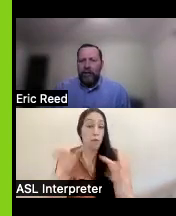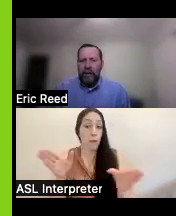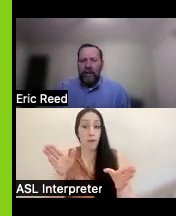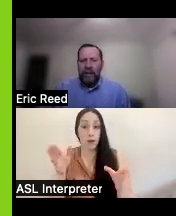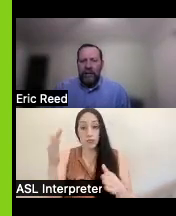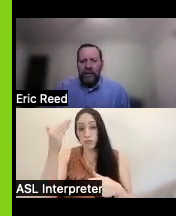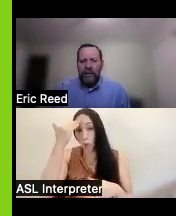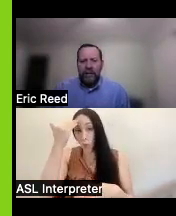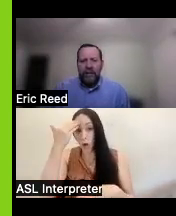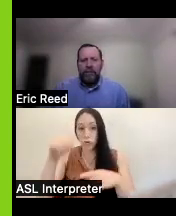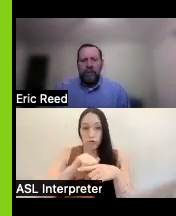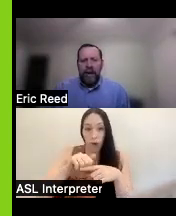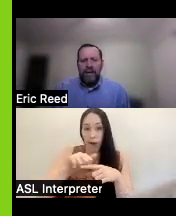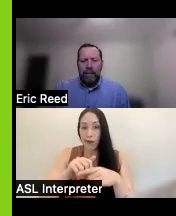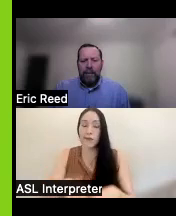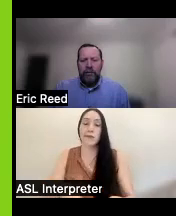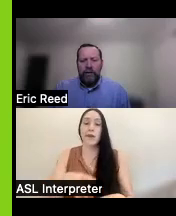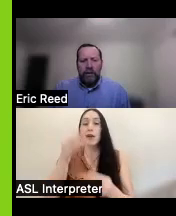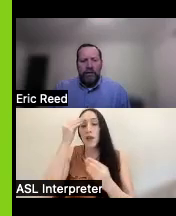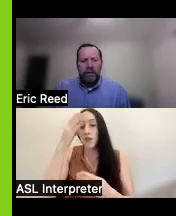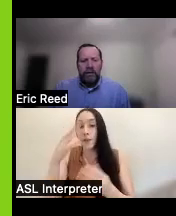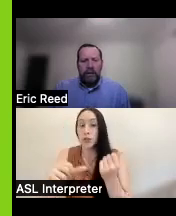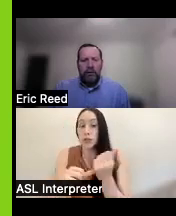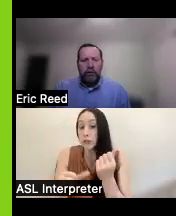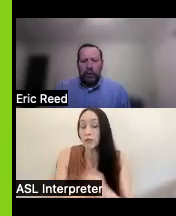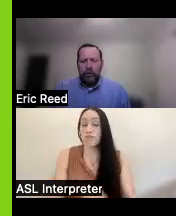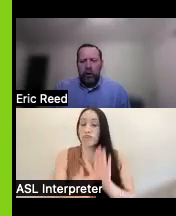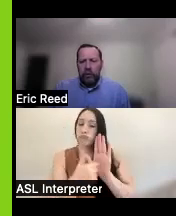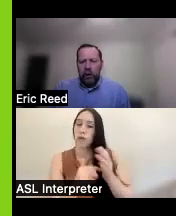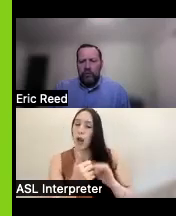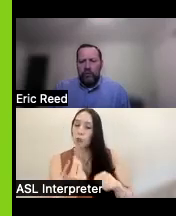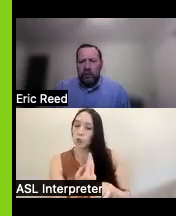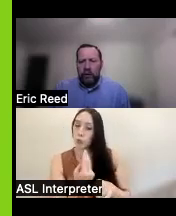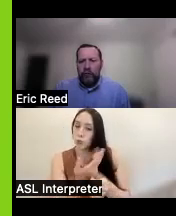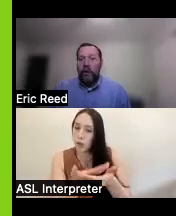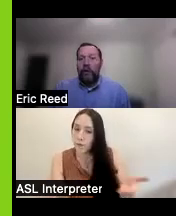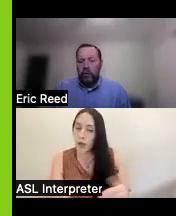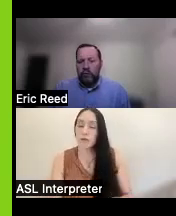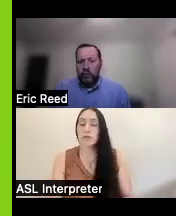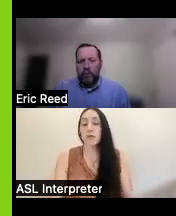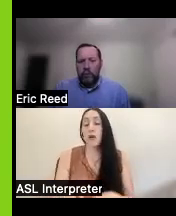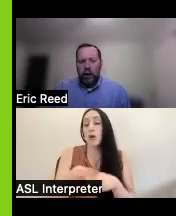and assistance device demonstrations short-term loans which are free loans for people to borrow